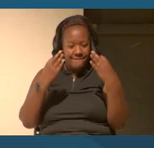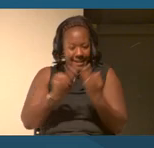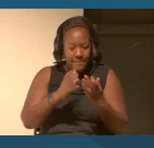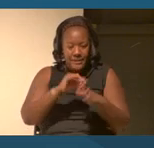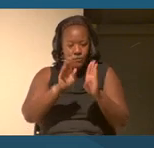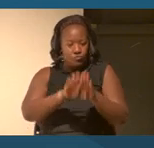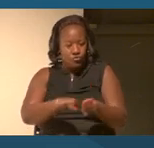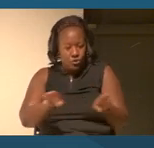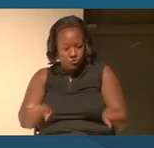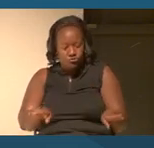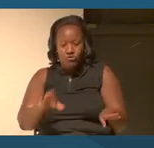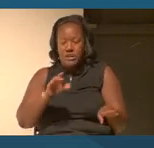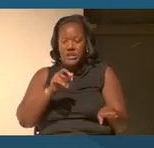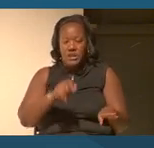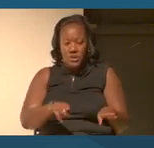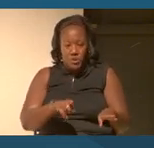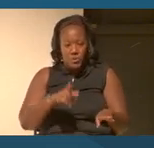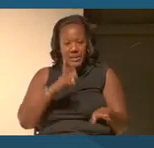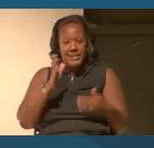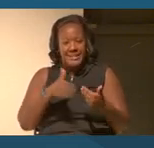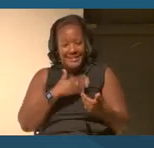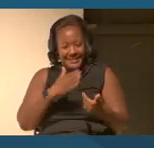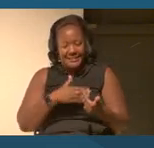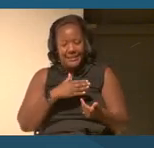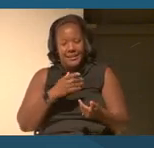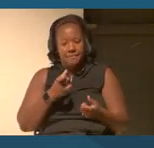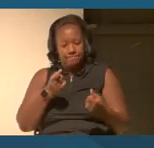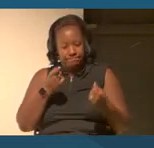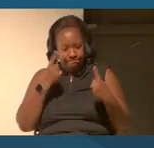you in fact more easily see something.